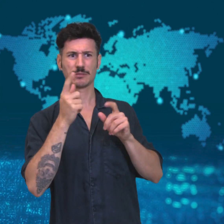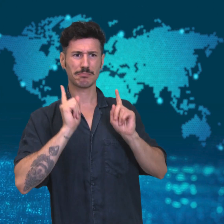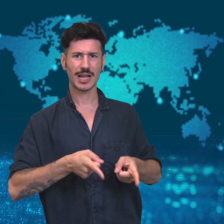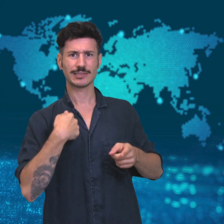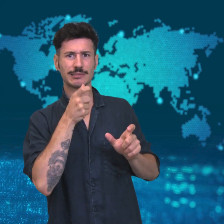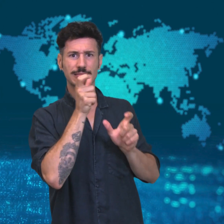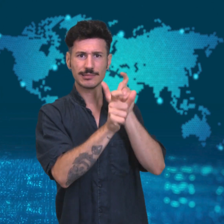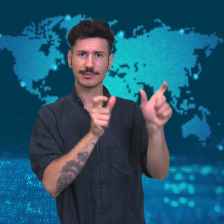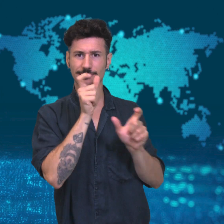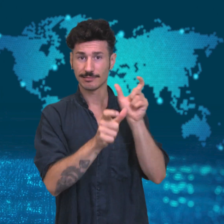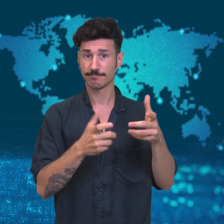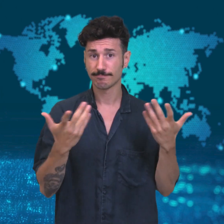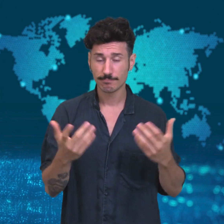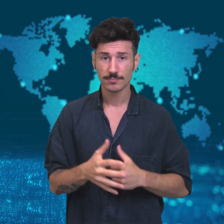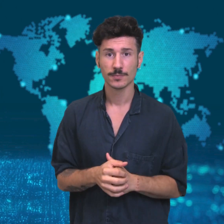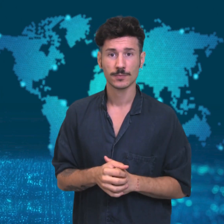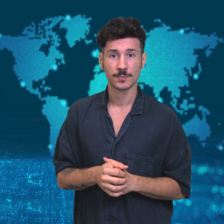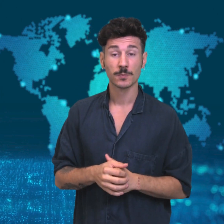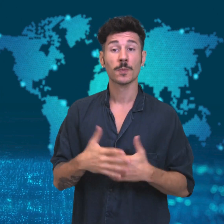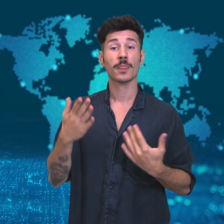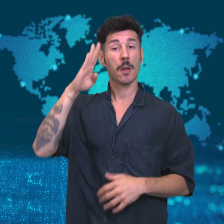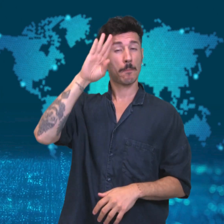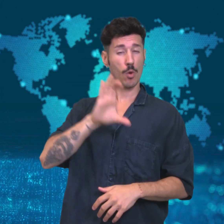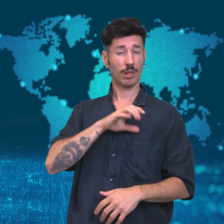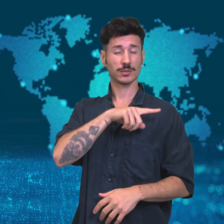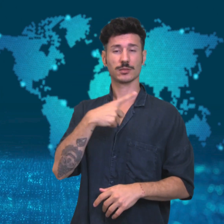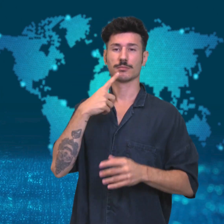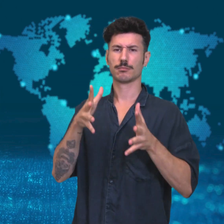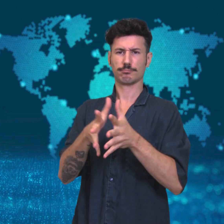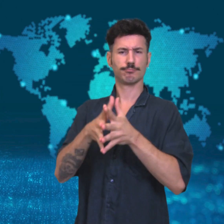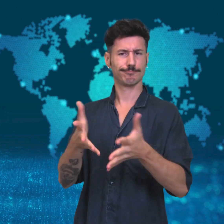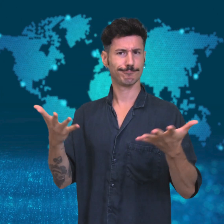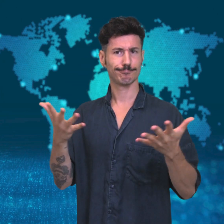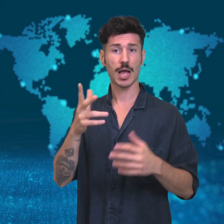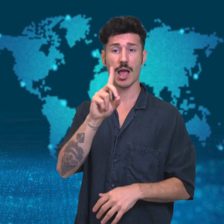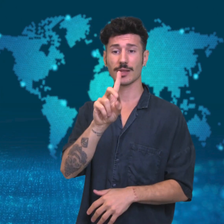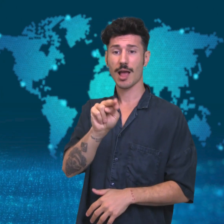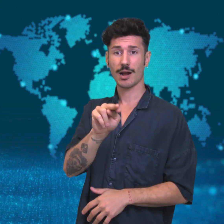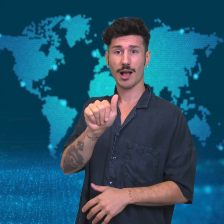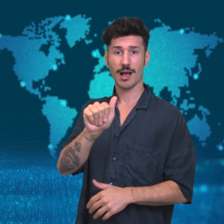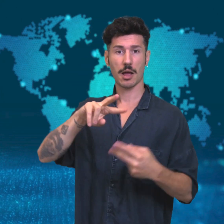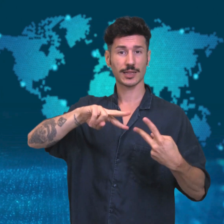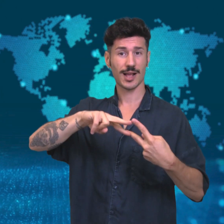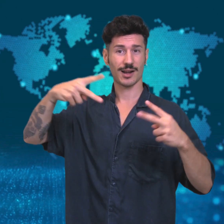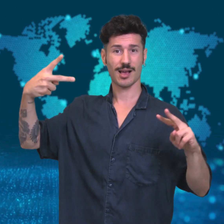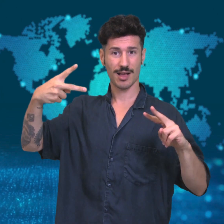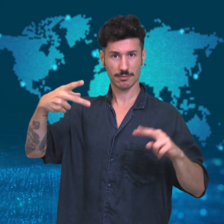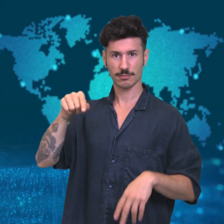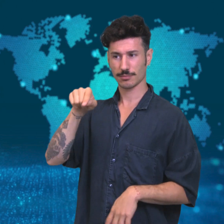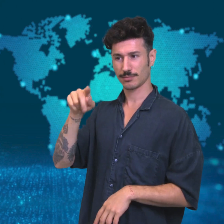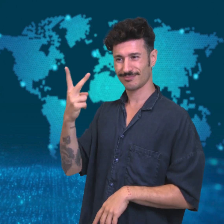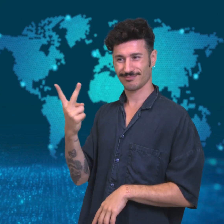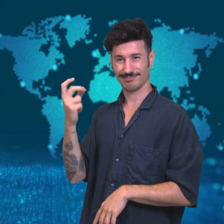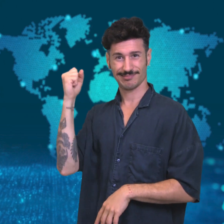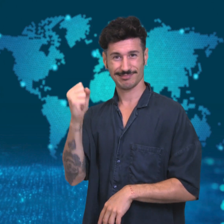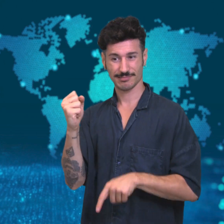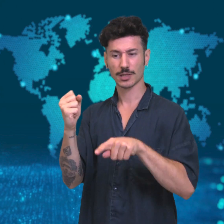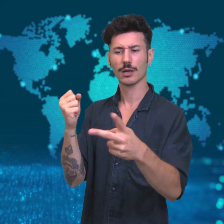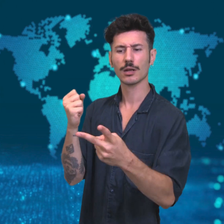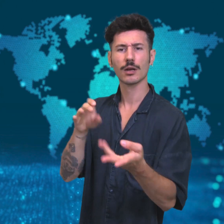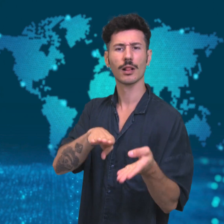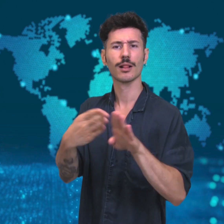However, police say that DNA evidence ties the men to the scene.